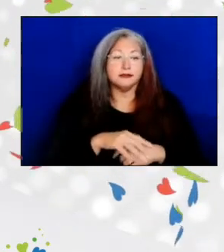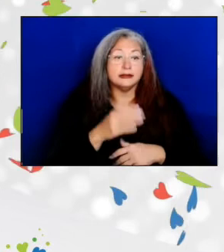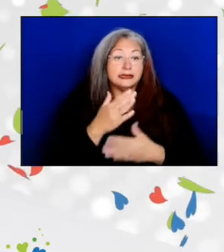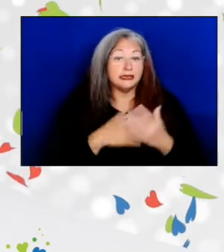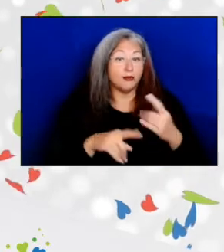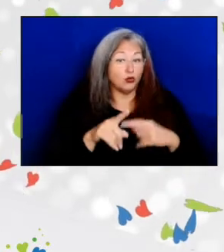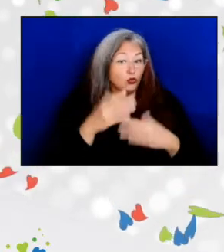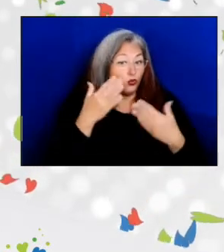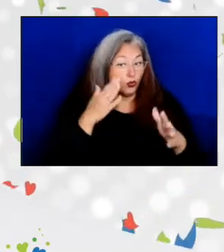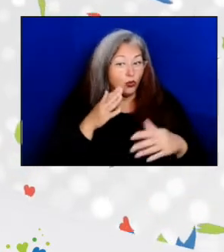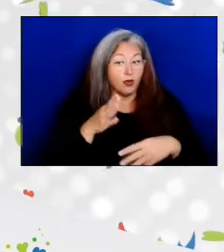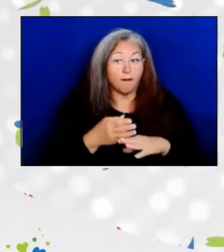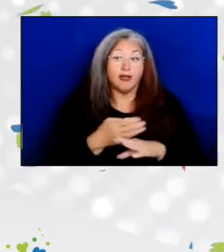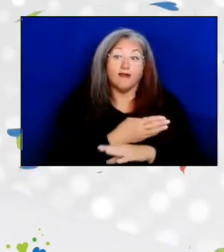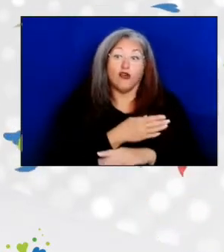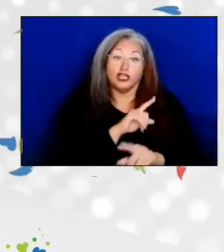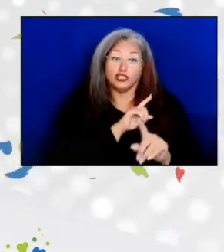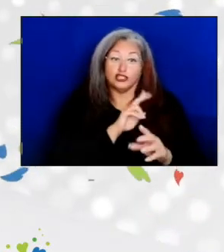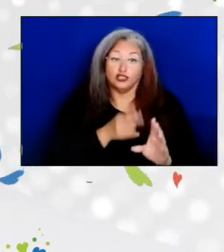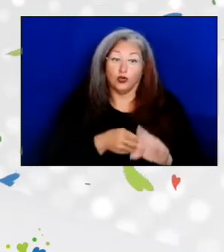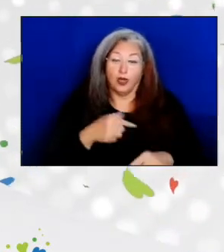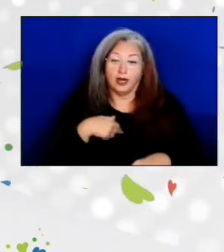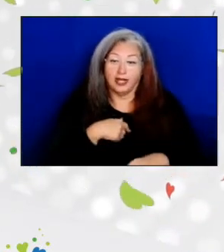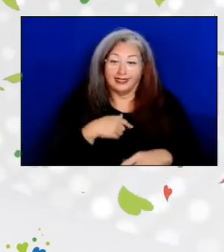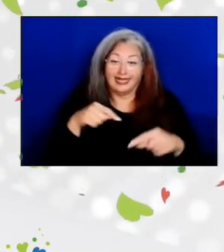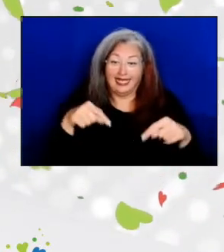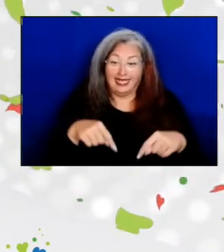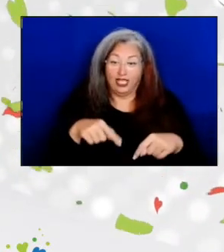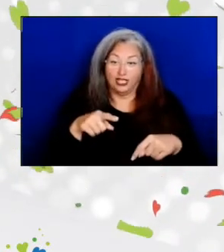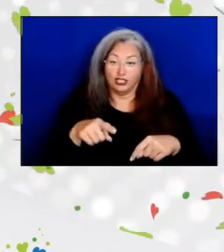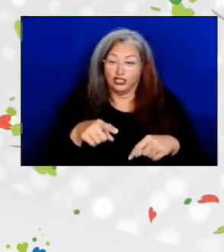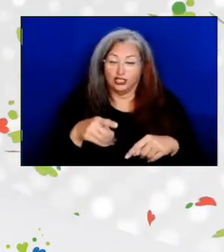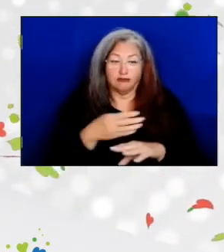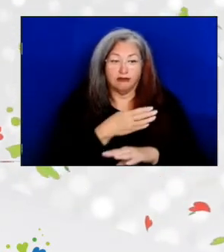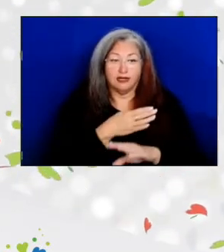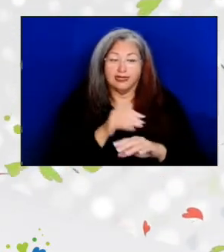is that before she came to us here, there had not been an Older Americans Act